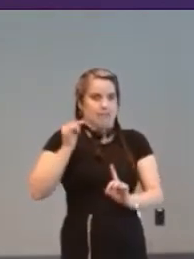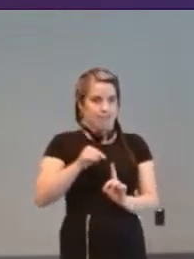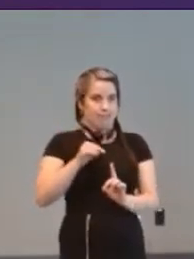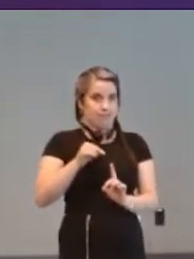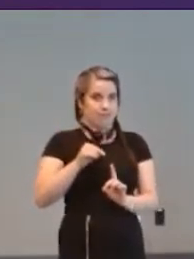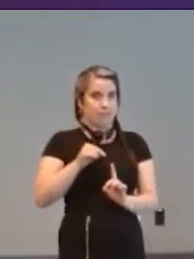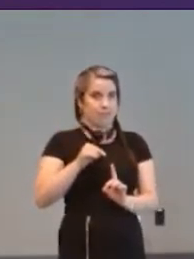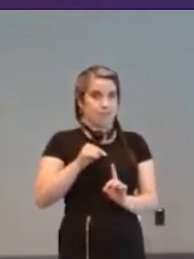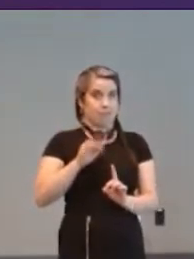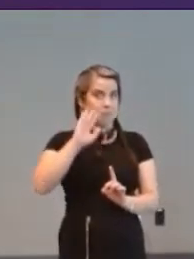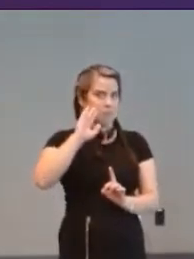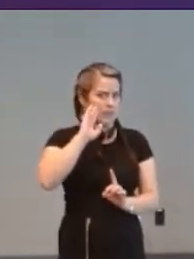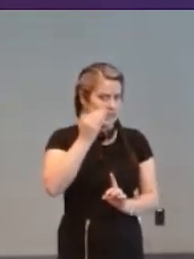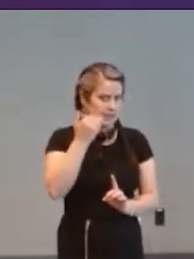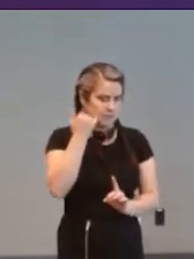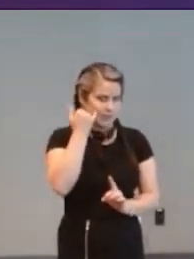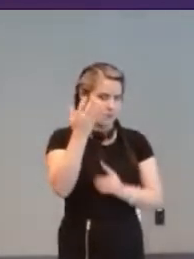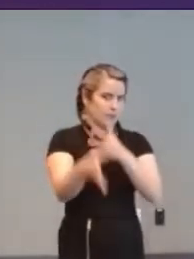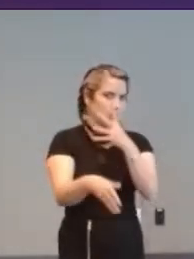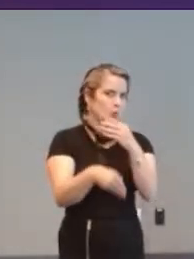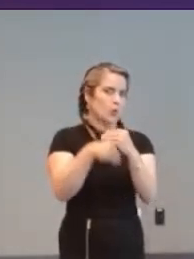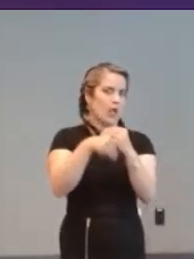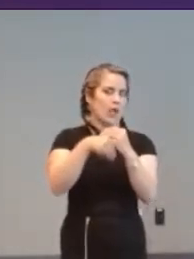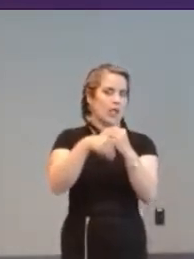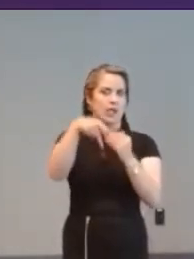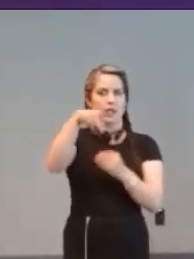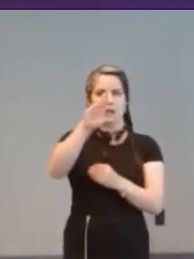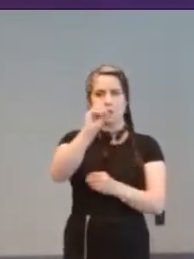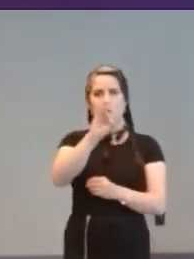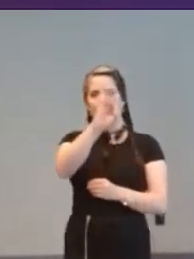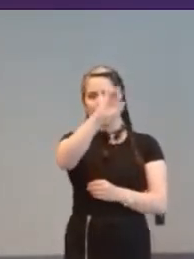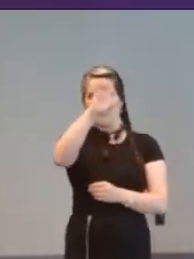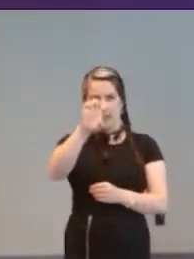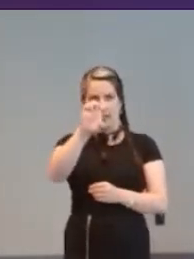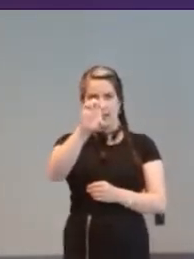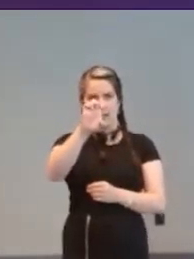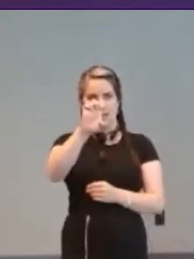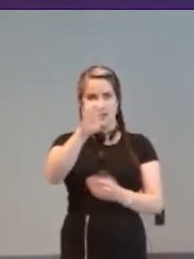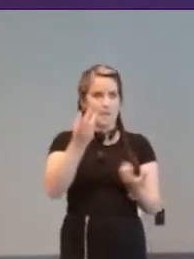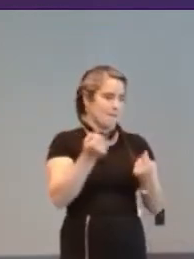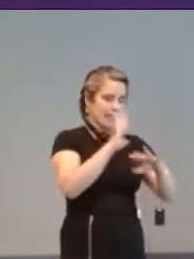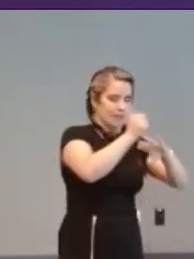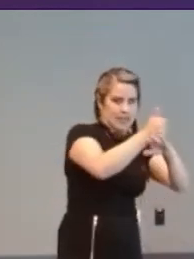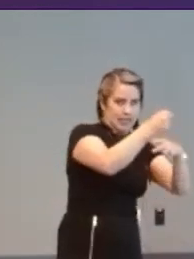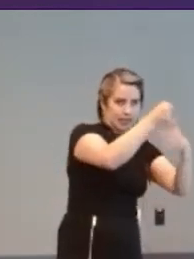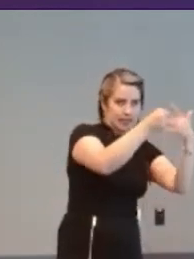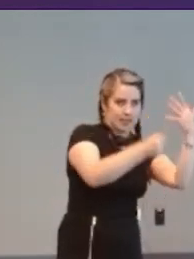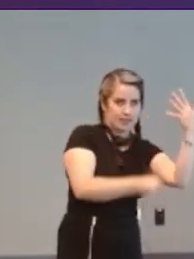have profiles based on settings like a lot of accessible games might slip through the cracks